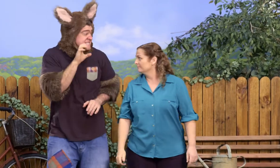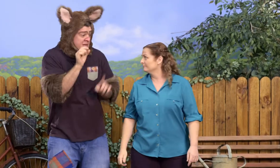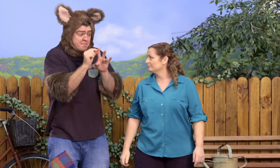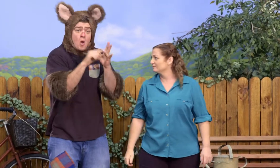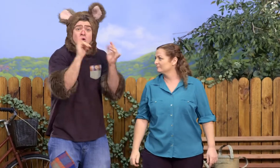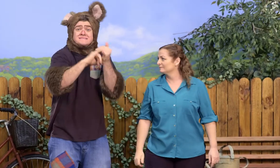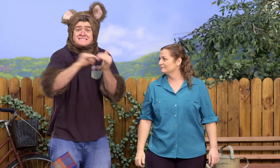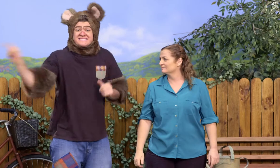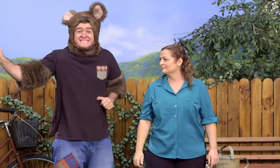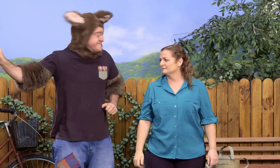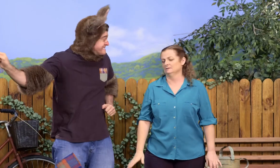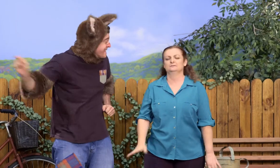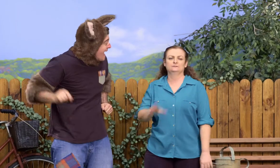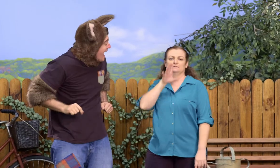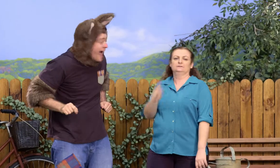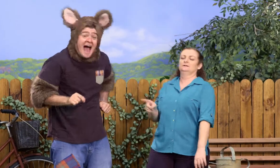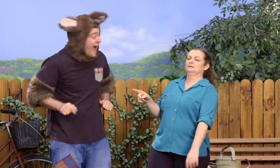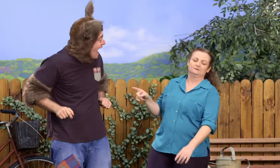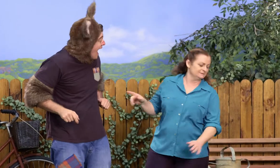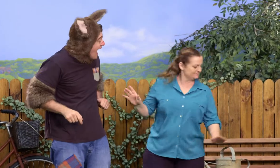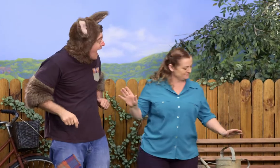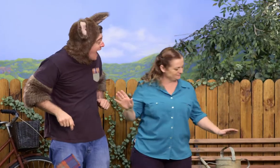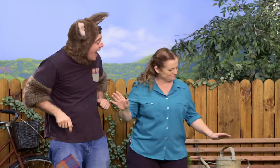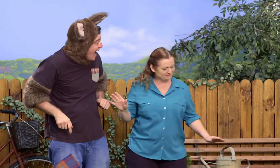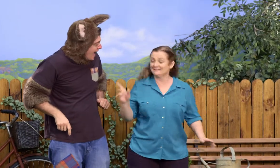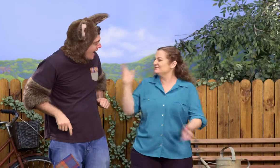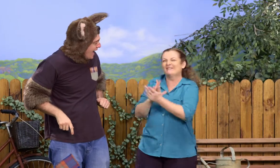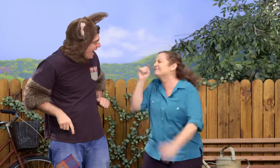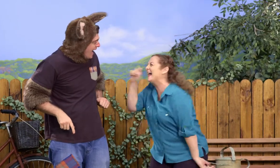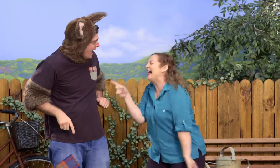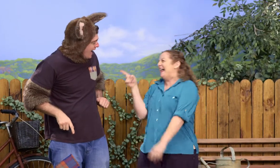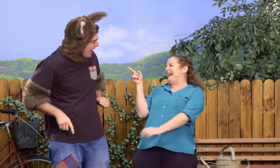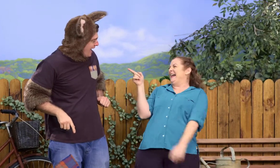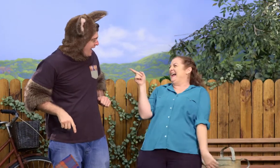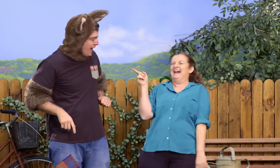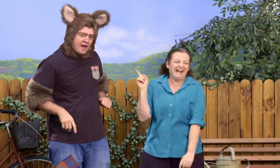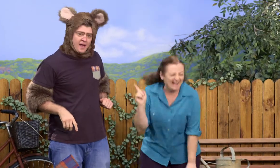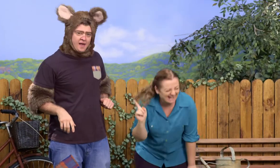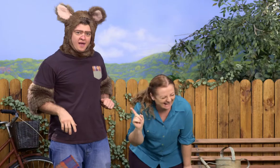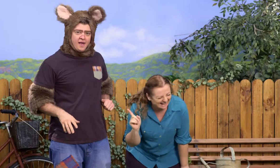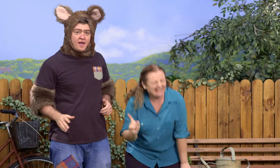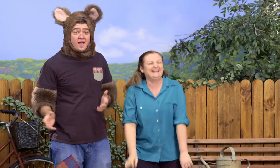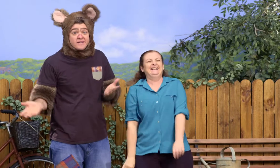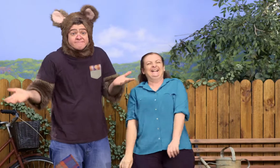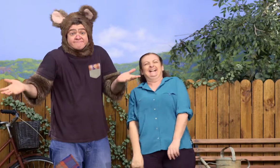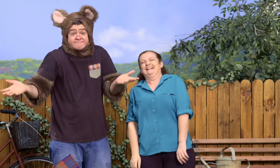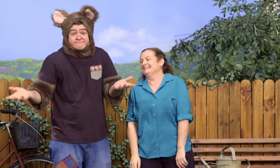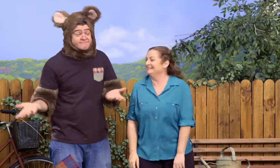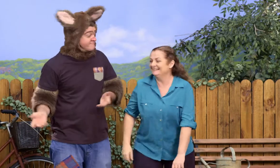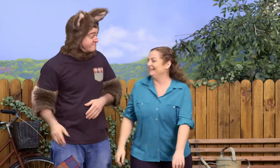No, no, that was my cousin Poss. Oh, Possum. You are really funny. Ah, well.